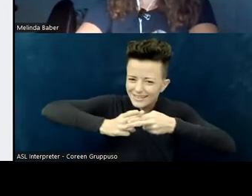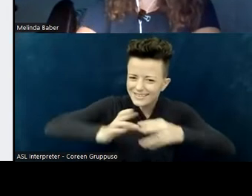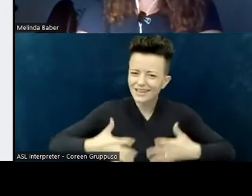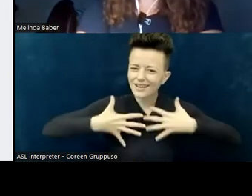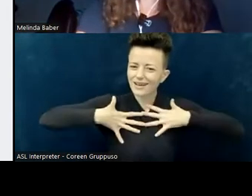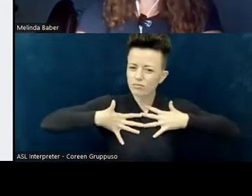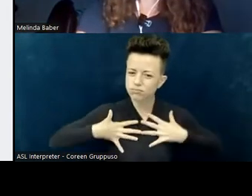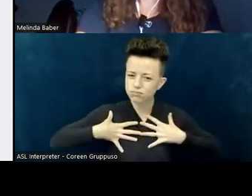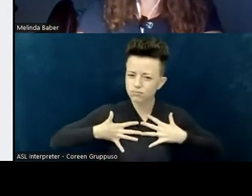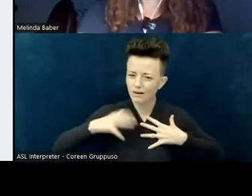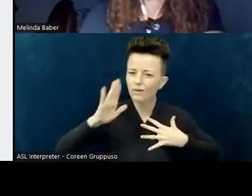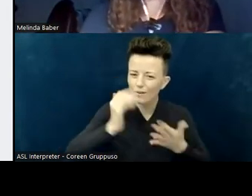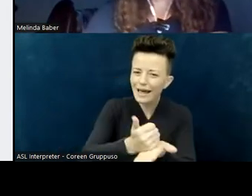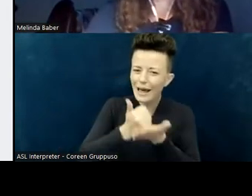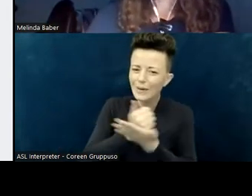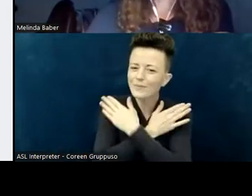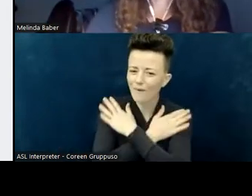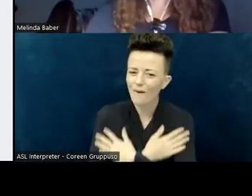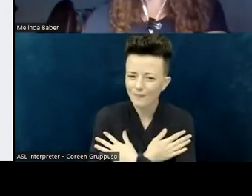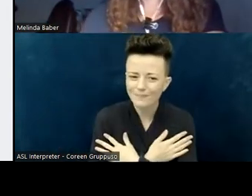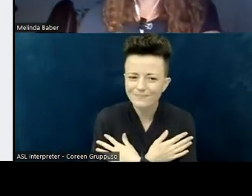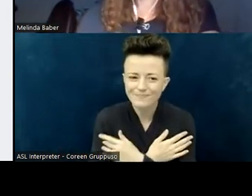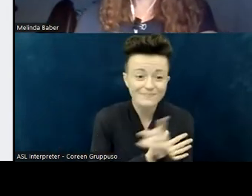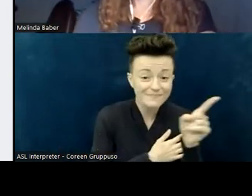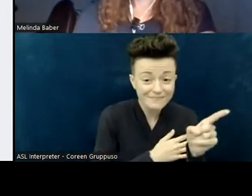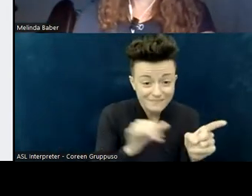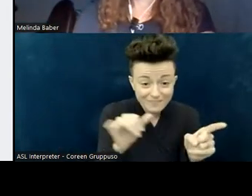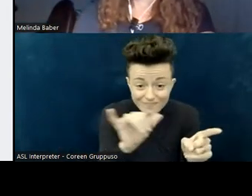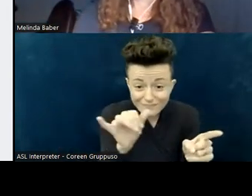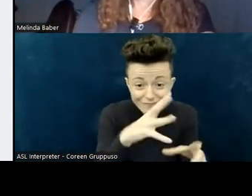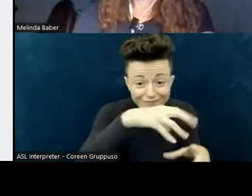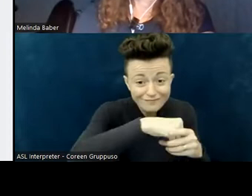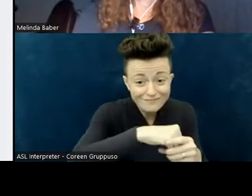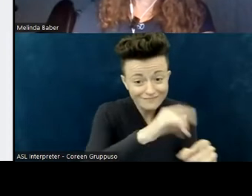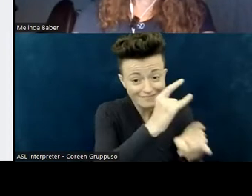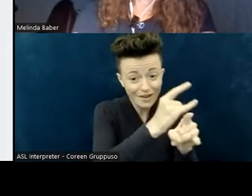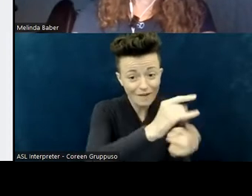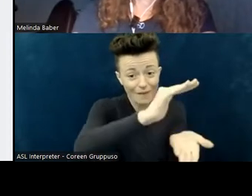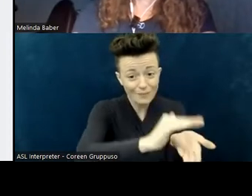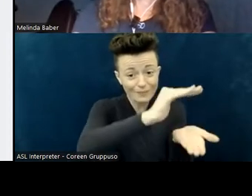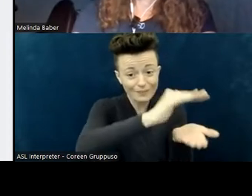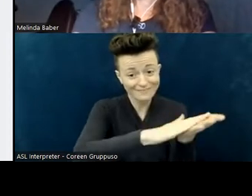to help calm them. Then there's a bottle of hand sanitizer to remind you that if we're doing this, we have to have ways to sanitize it.